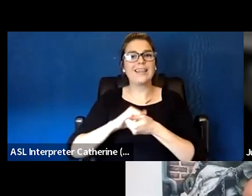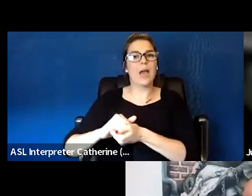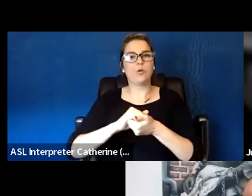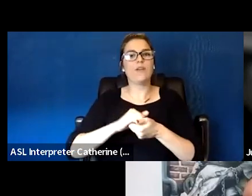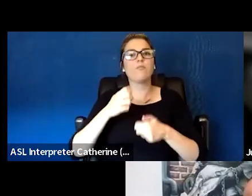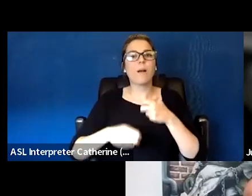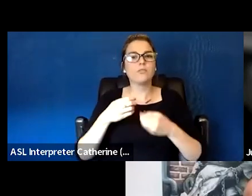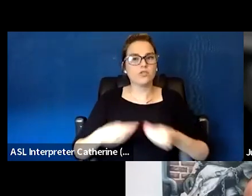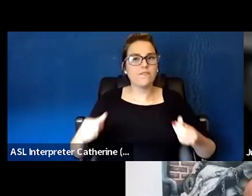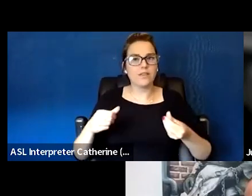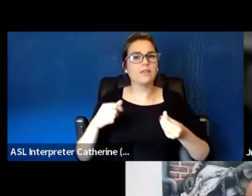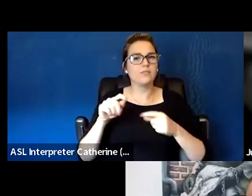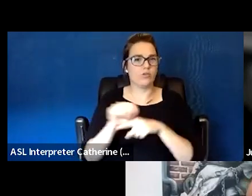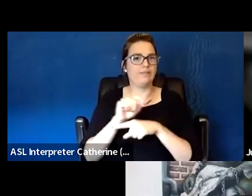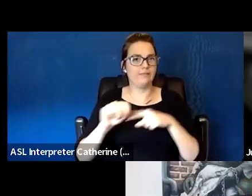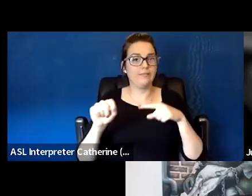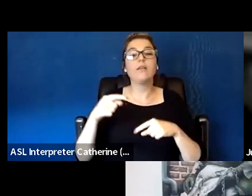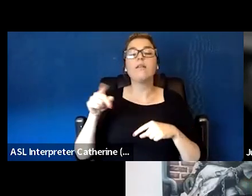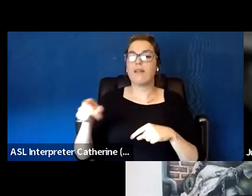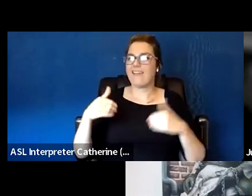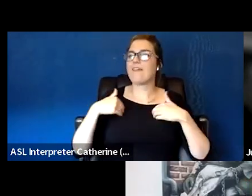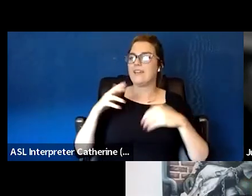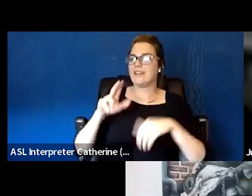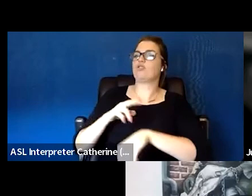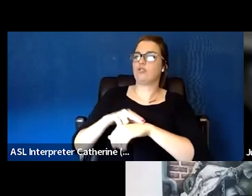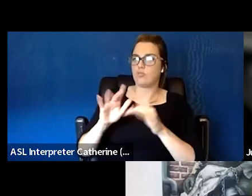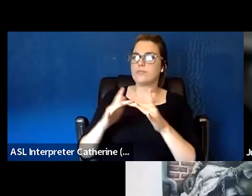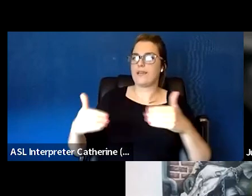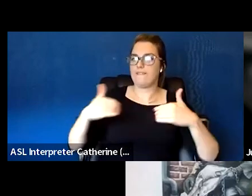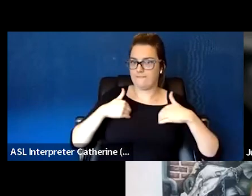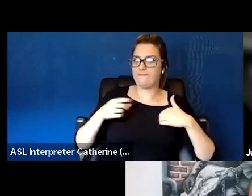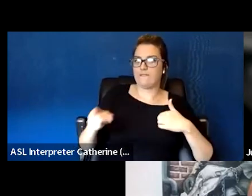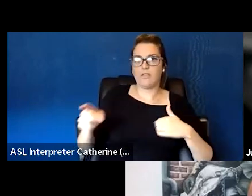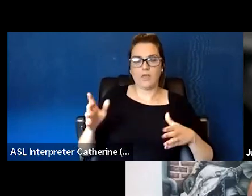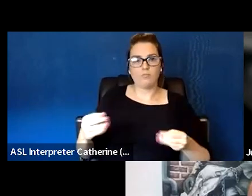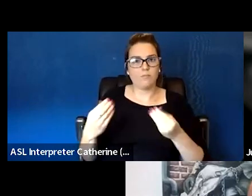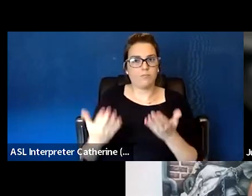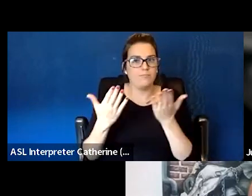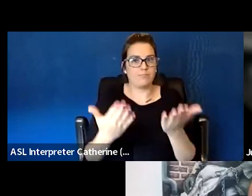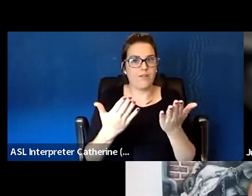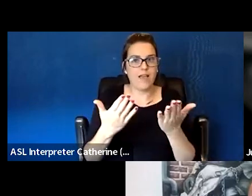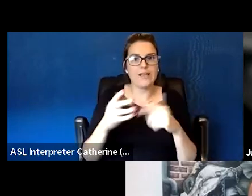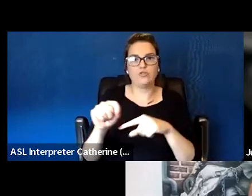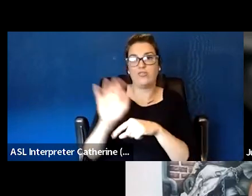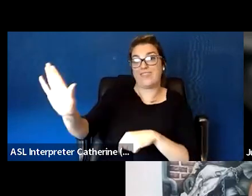They do have a national website you can find with their training programs and then usually locally